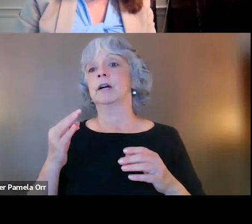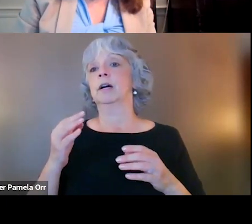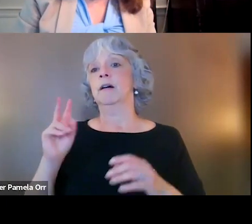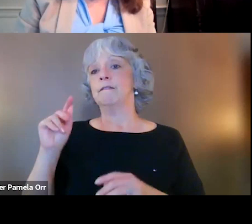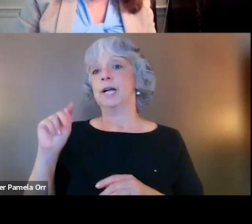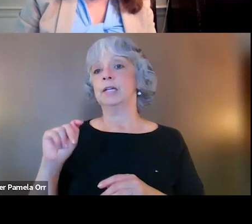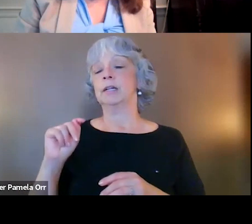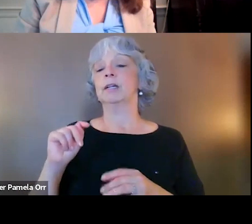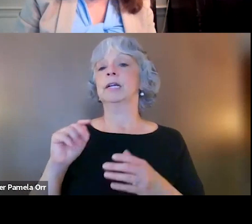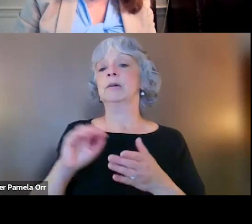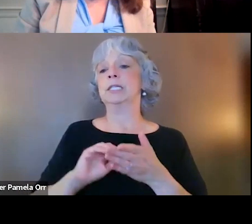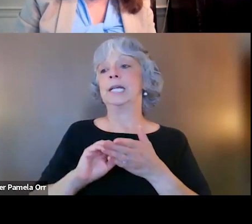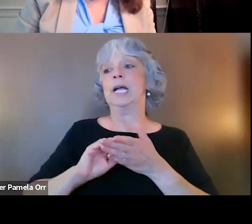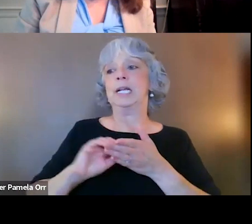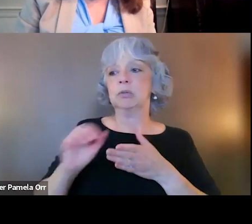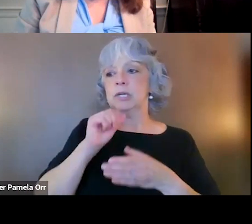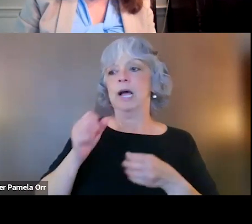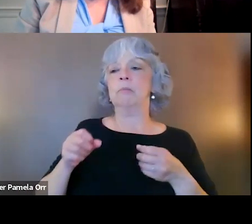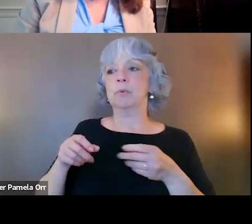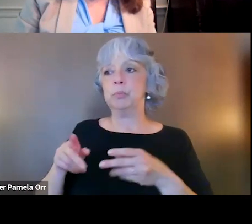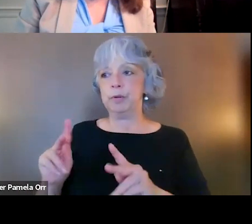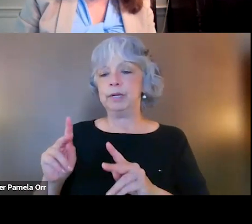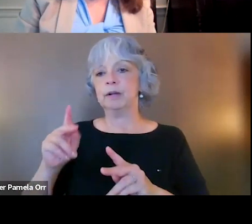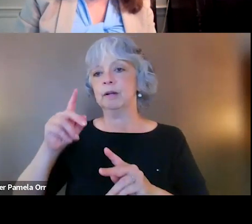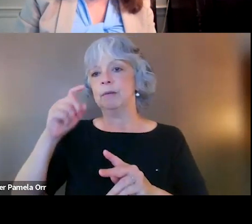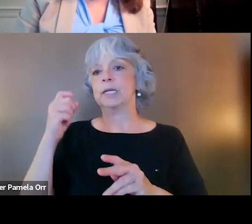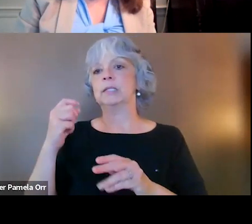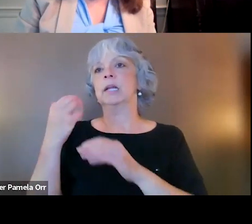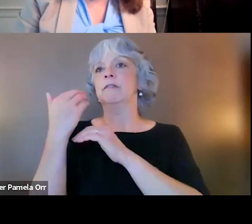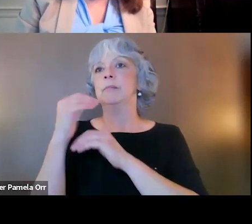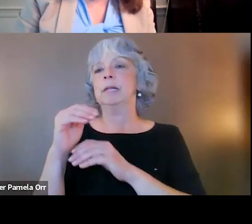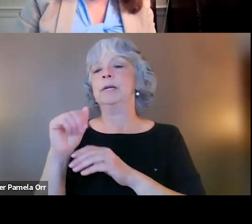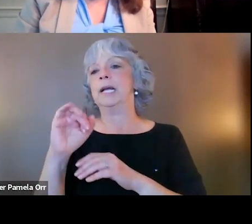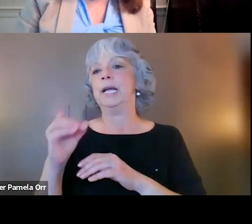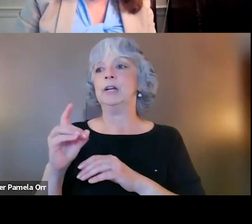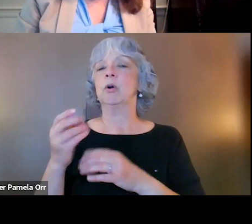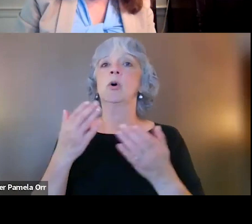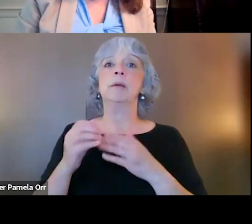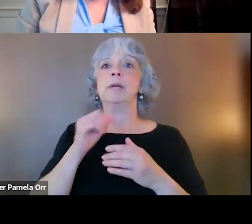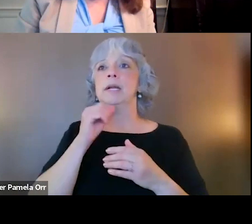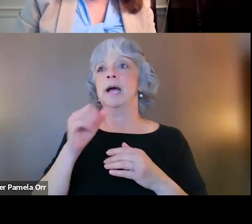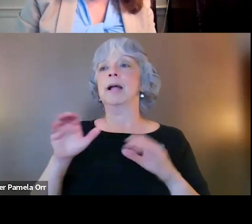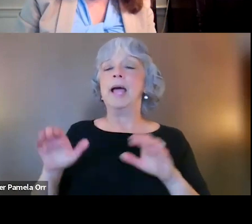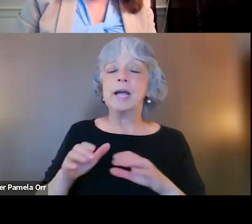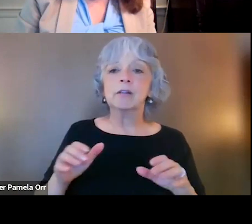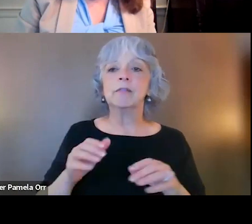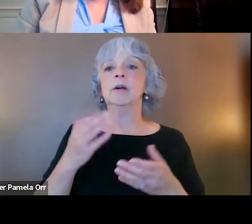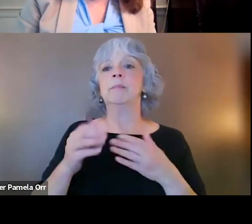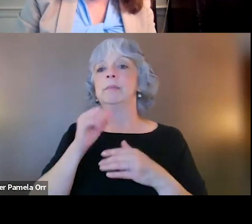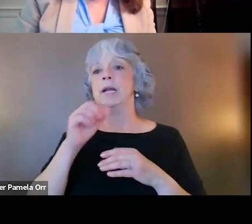And in most cases, someone in the guard and who's a reservist who hasn't been activated, who hasn't been deployed is likely maybe not to be eligible VA healthcare.